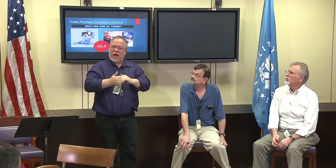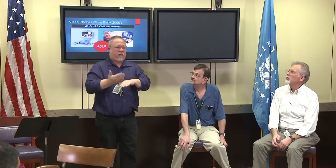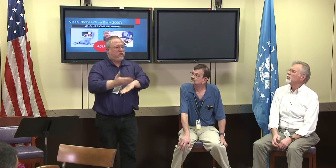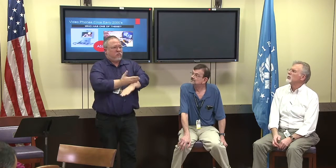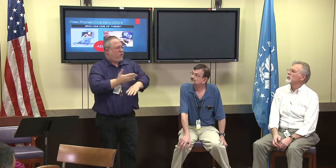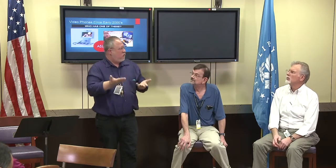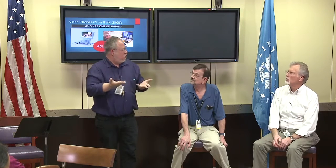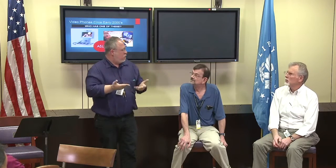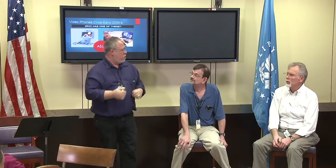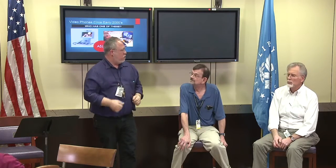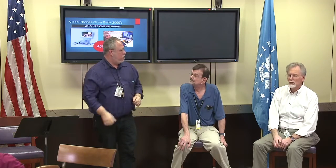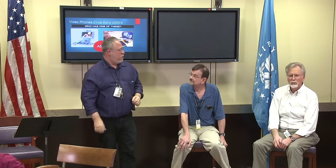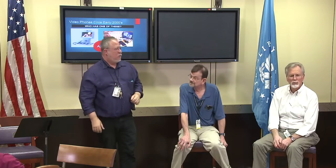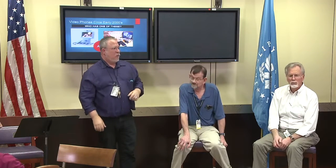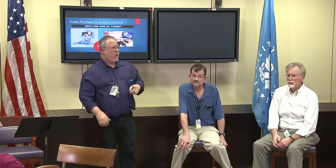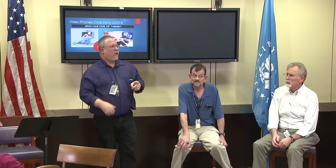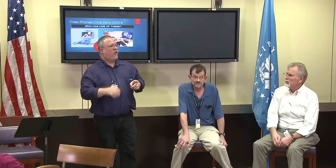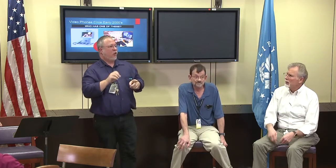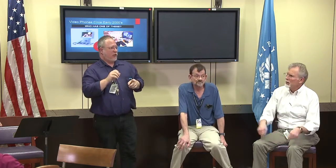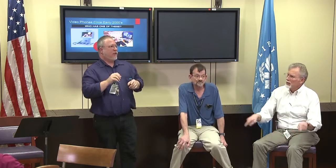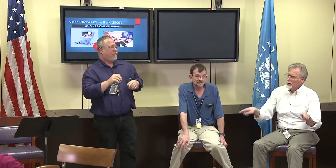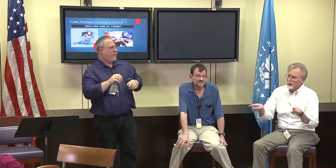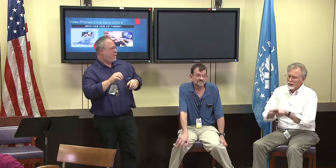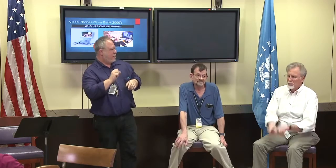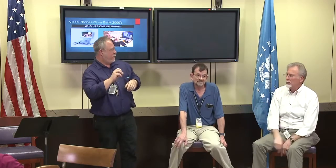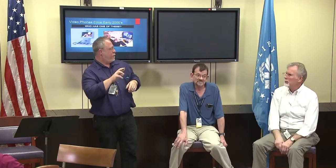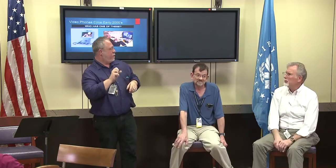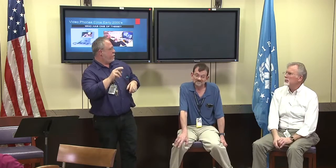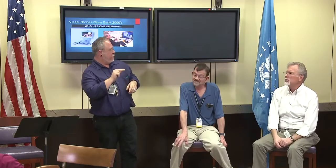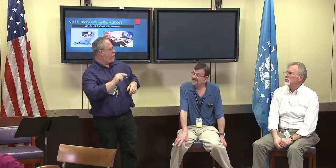Am I saying that right, Sorensen.